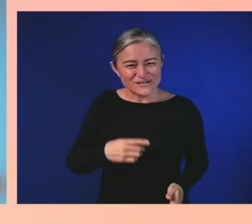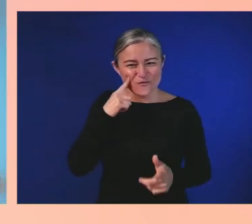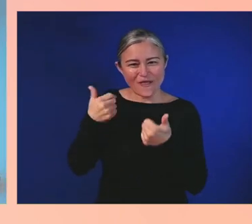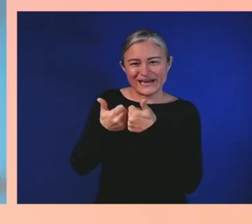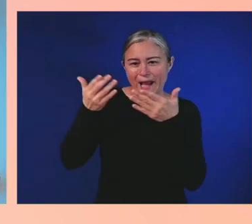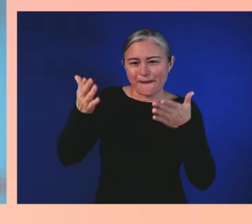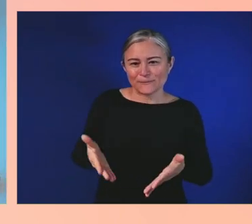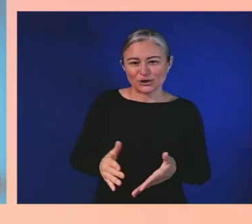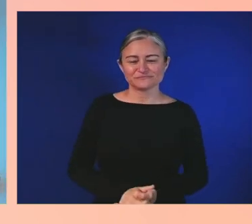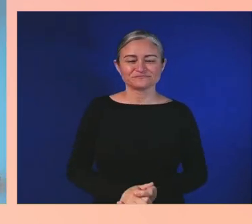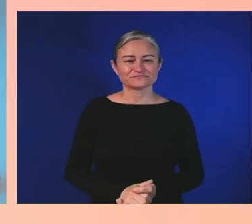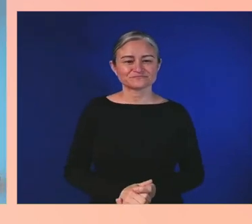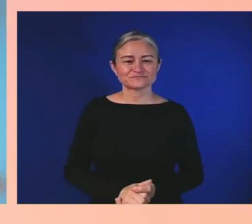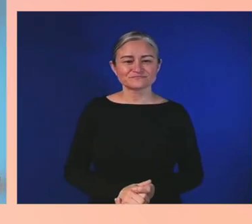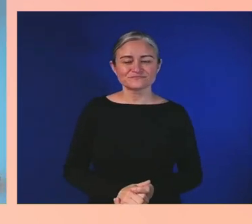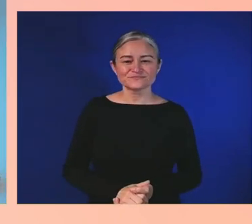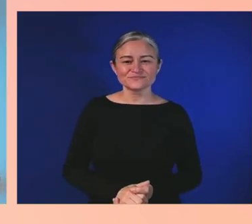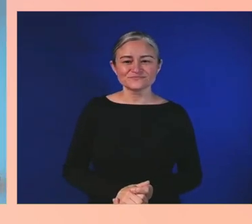like a lot of gamers usually say,